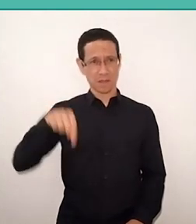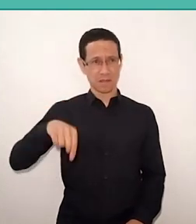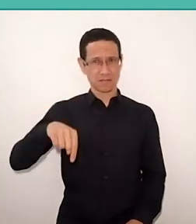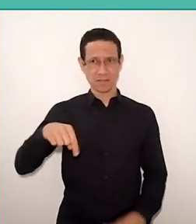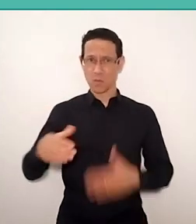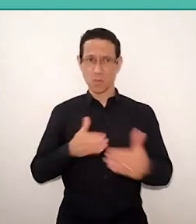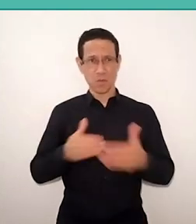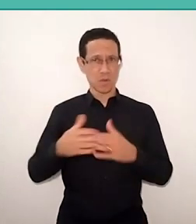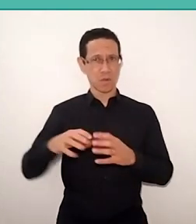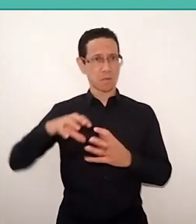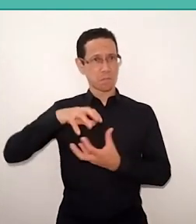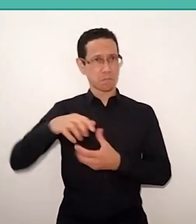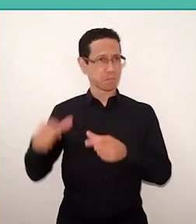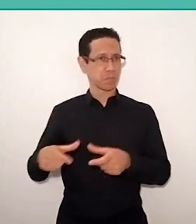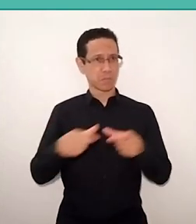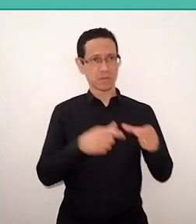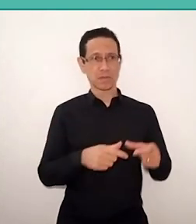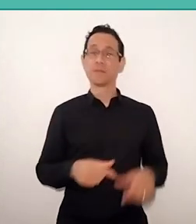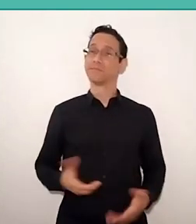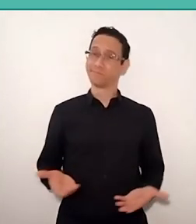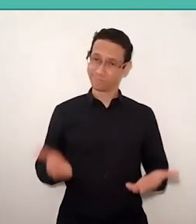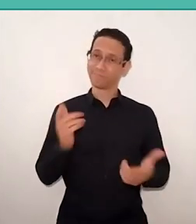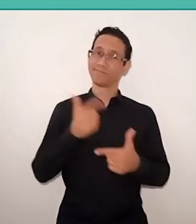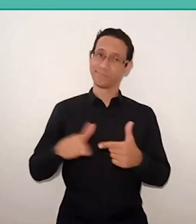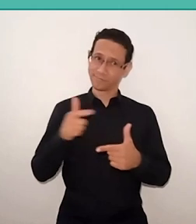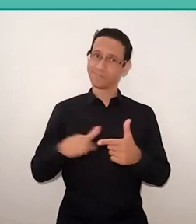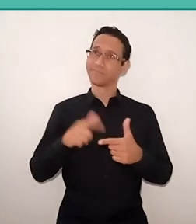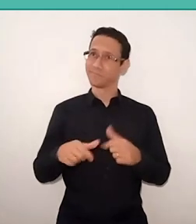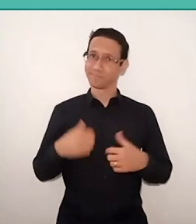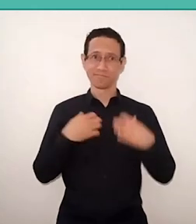He said: “Yeah, that's the problem." I was outraged.